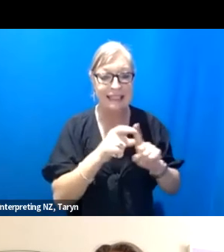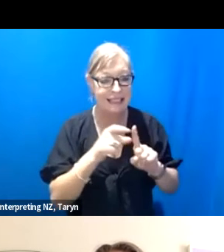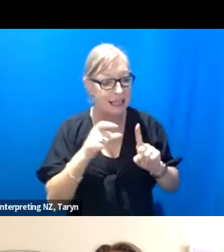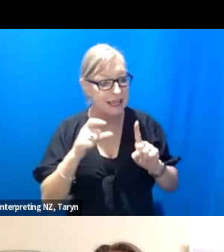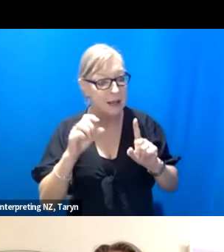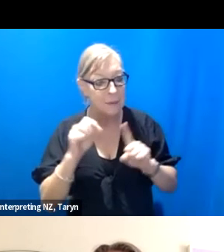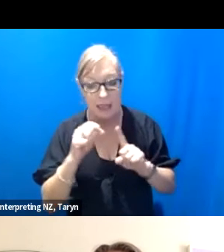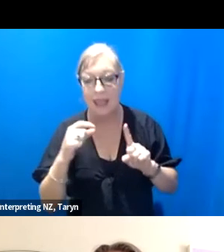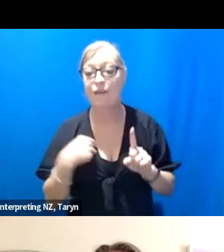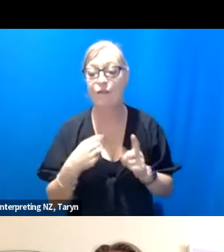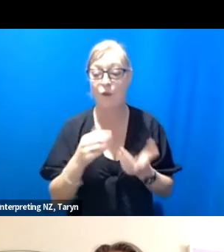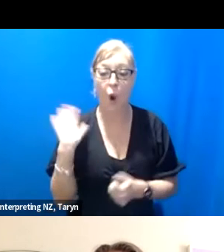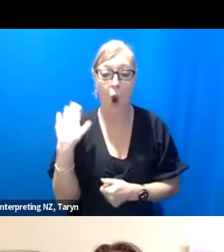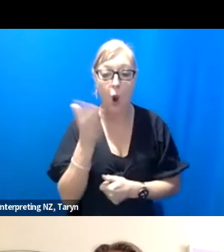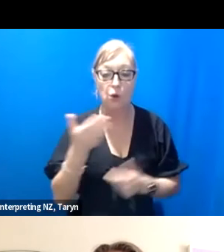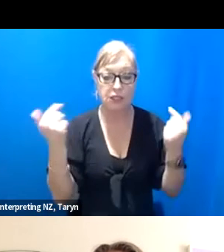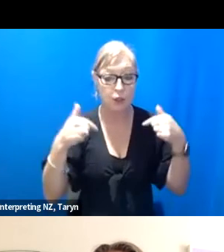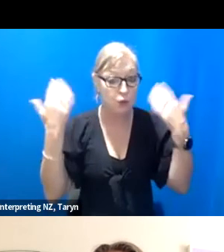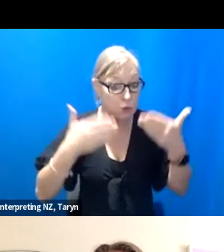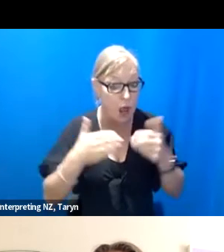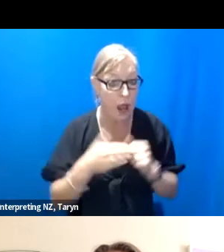Do you have anything else you wanted to share, ADP, before we close out?